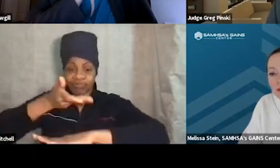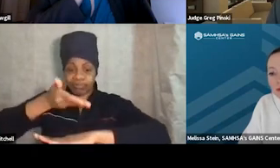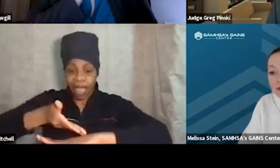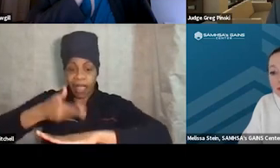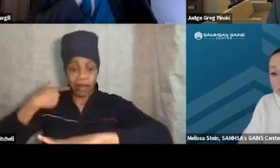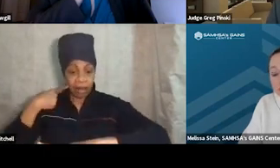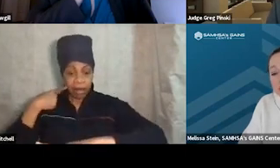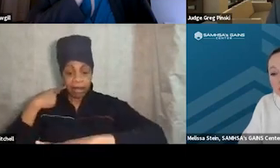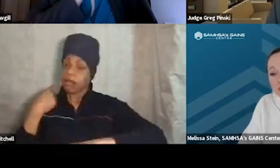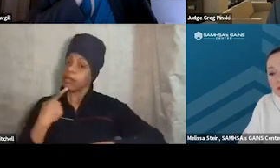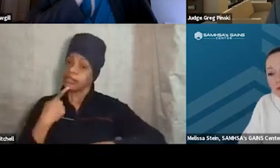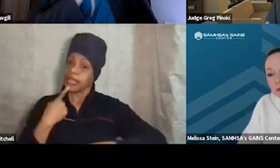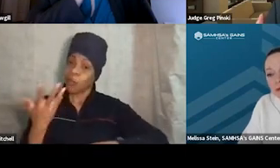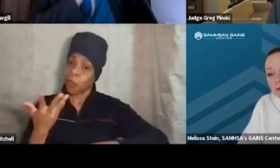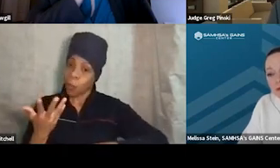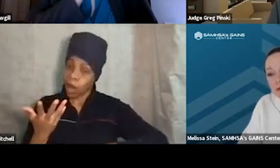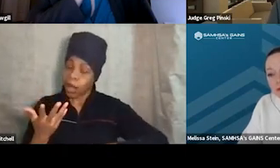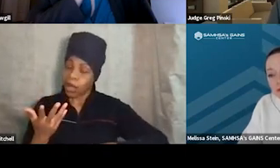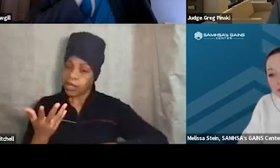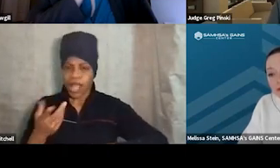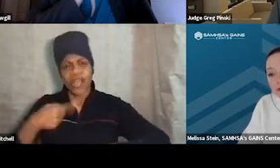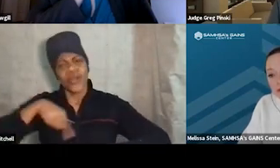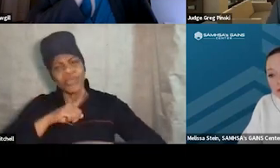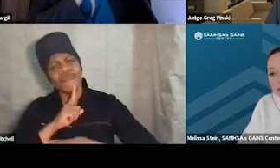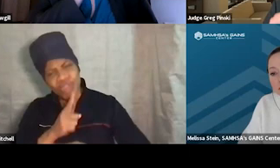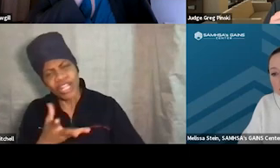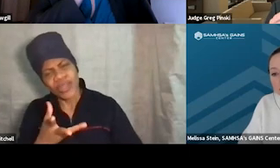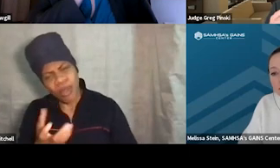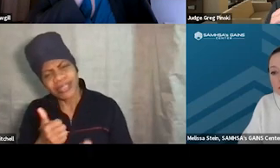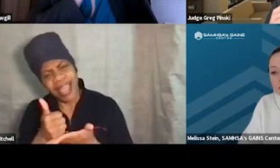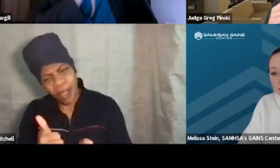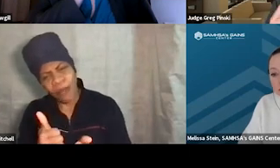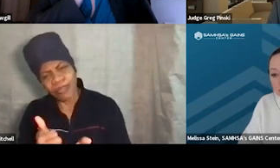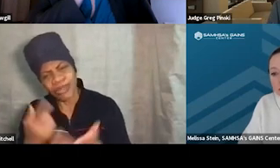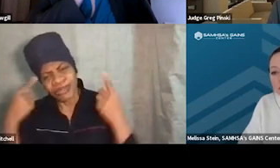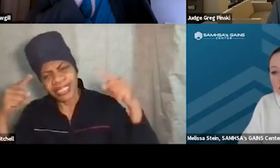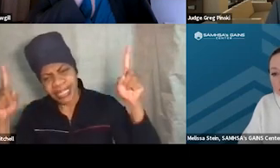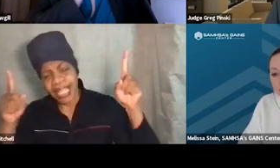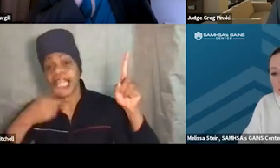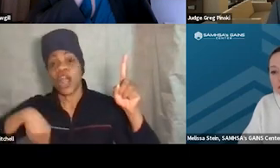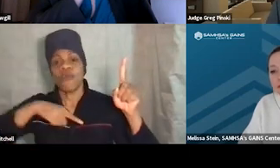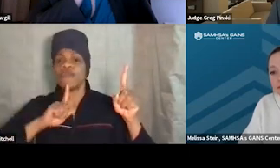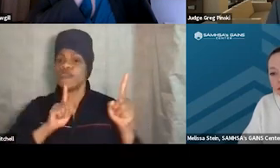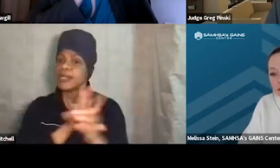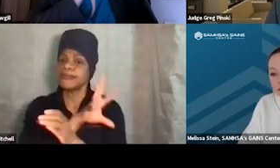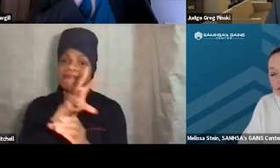which was, "You know, we really wanna help you succeed. Like, we have invested so much time